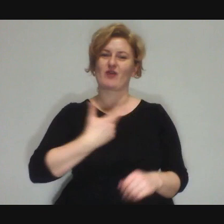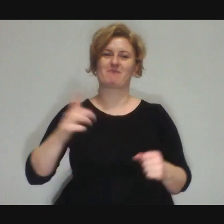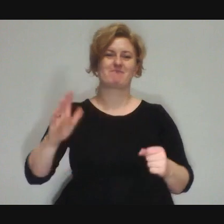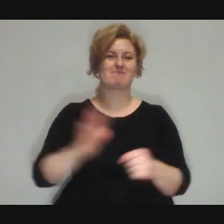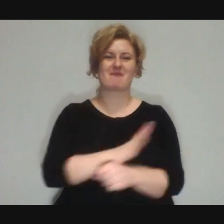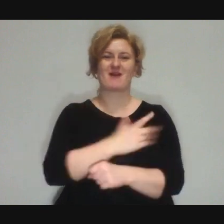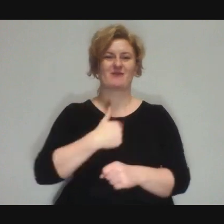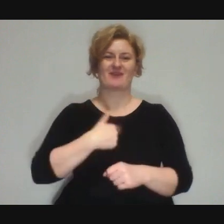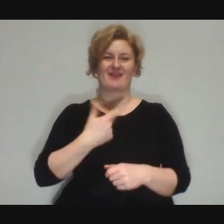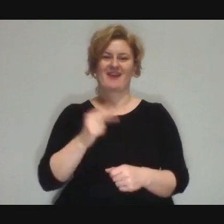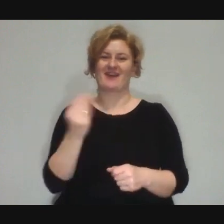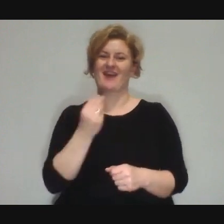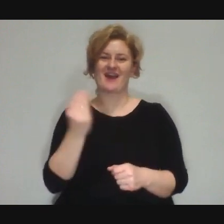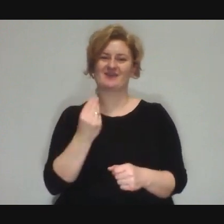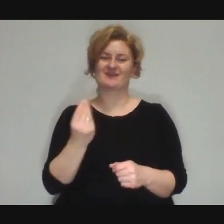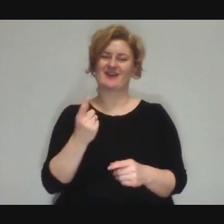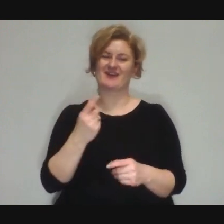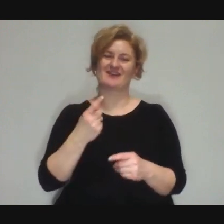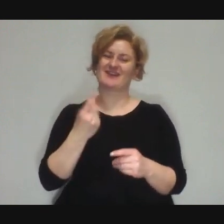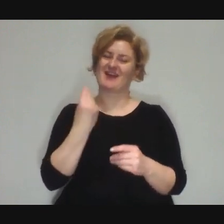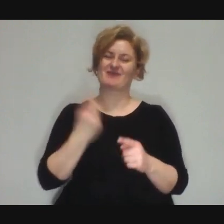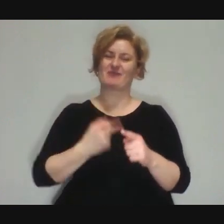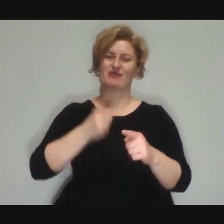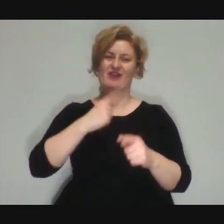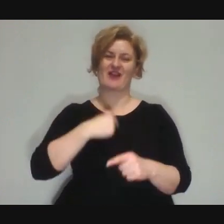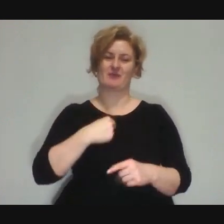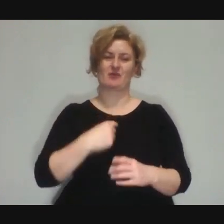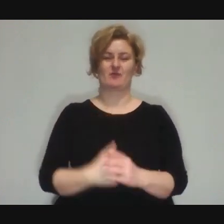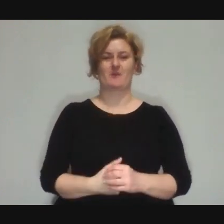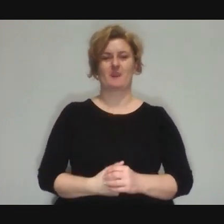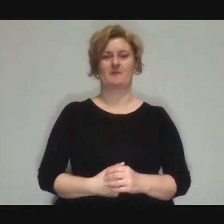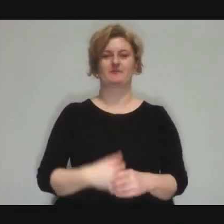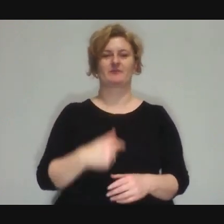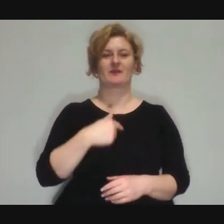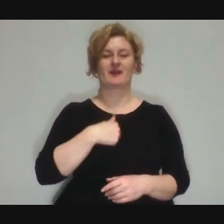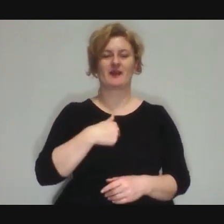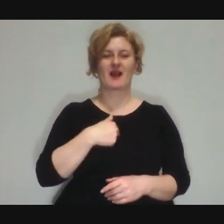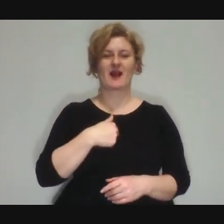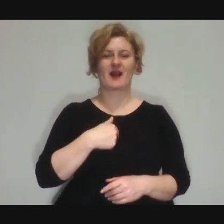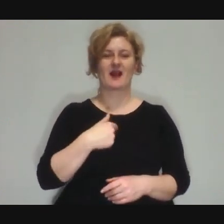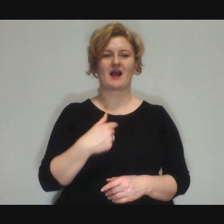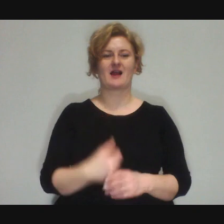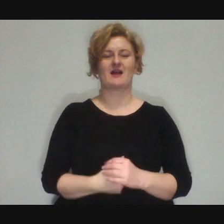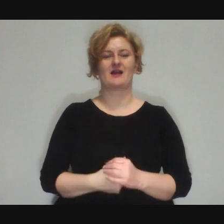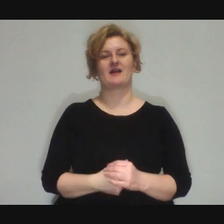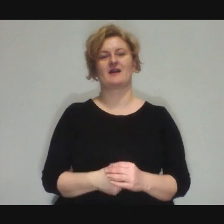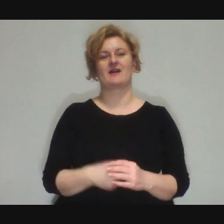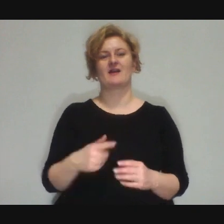Dominika: Before us in fact! Okay, but at least I don't deny those activities typical of festivals...